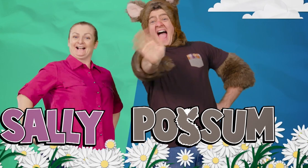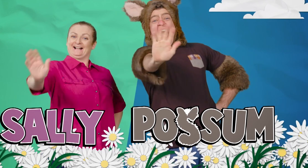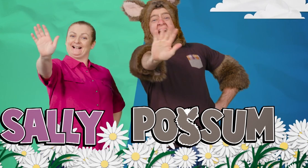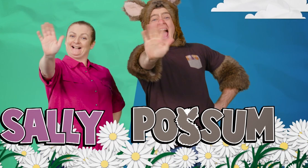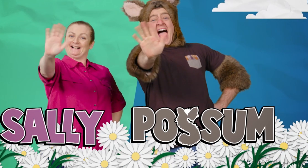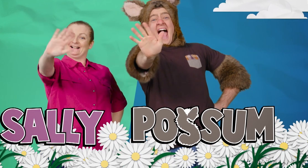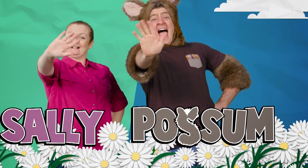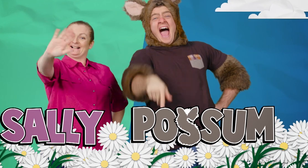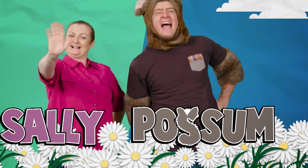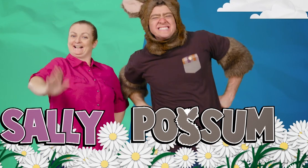Hello!